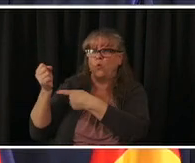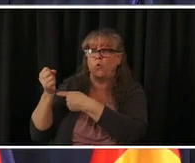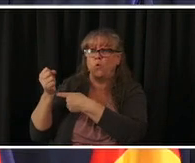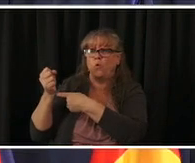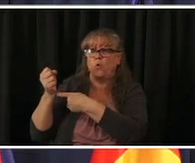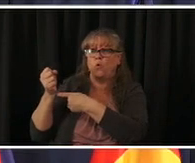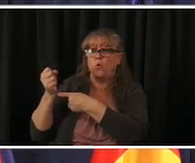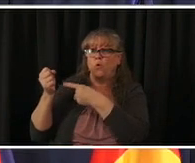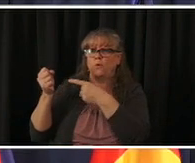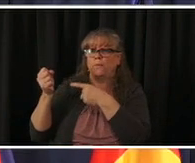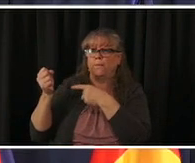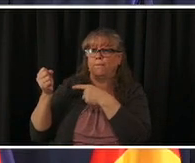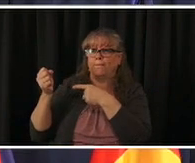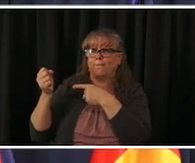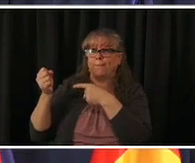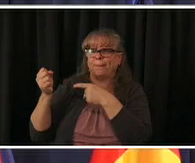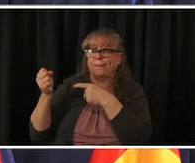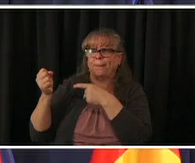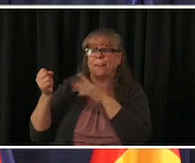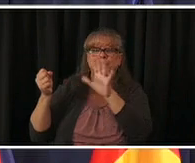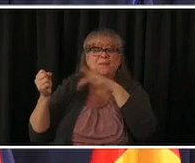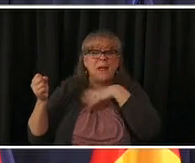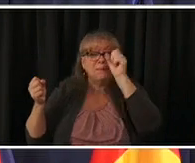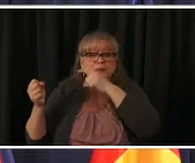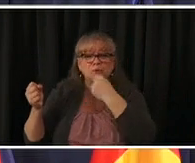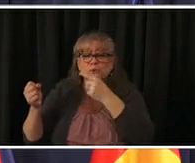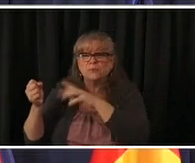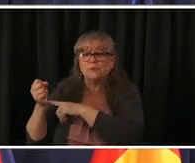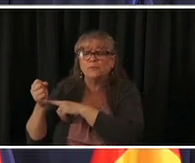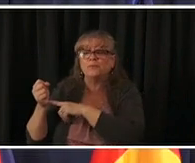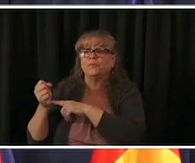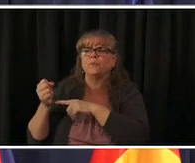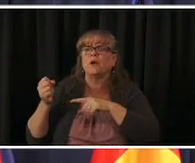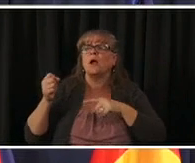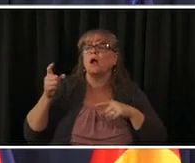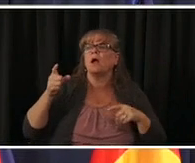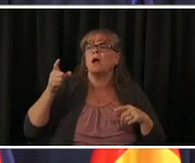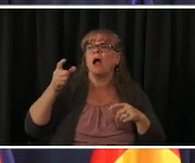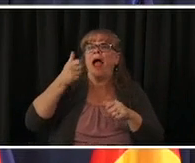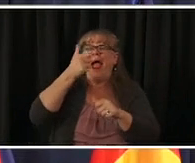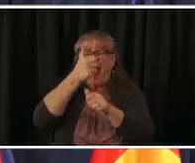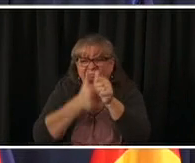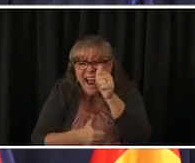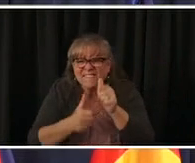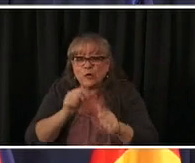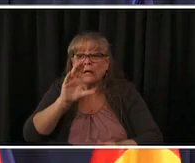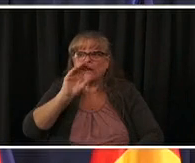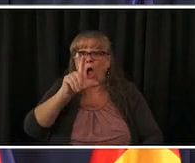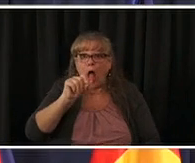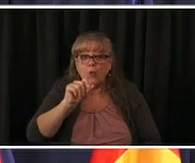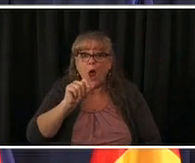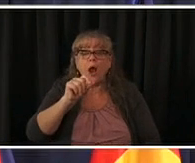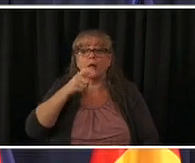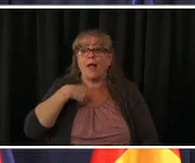colorado has to follow the laws of colorado and and they do we are we embrace the direction of